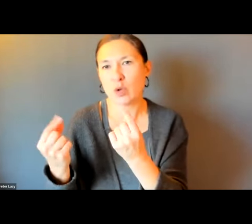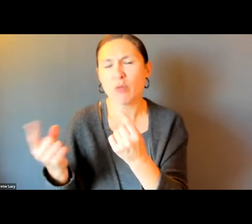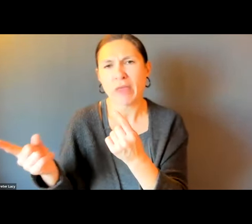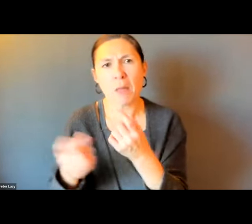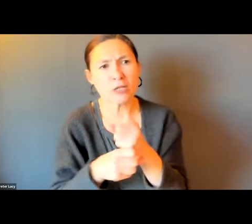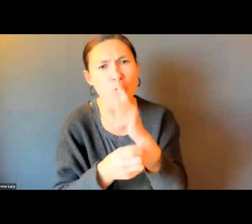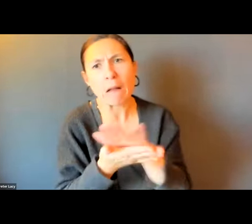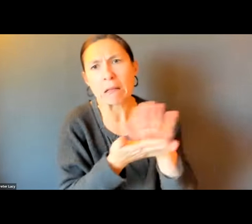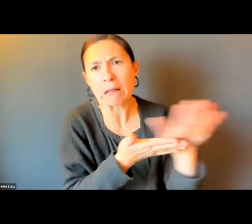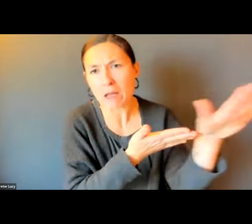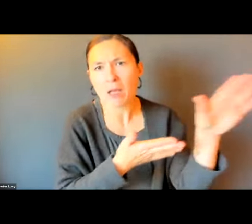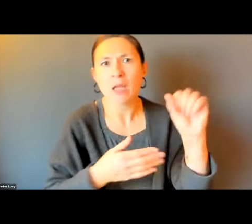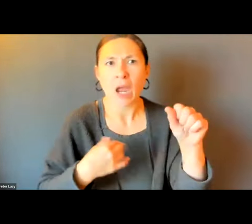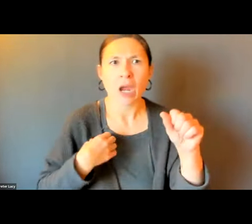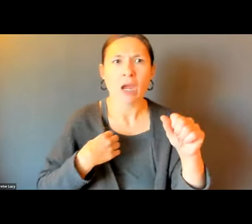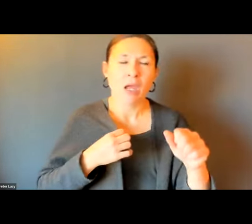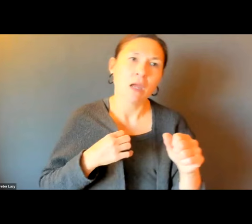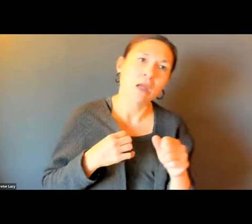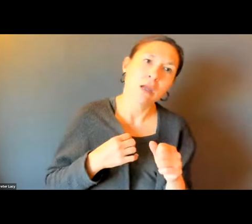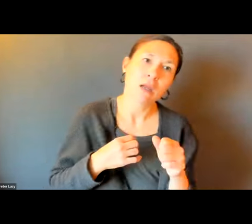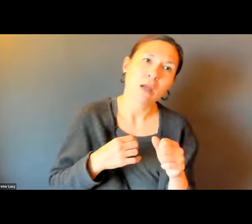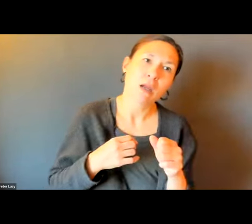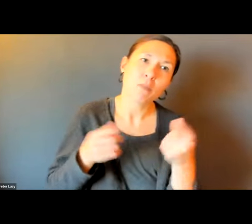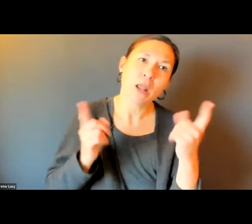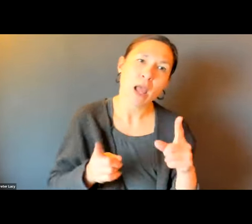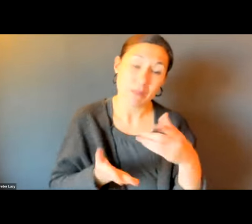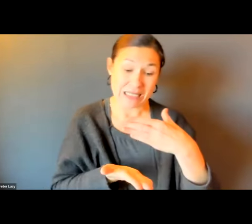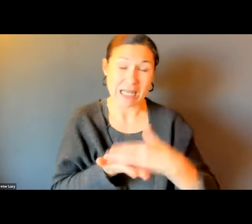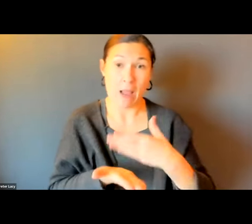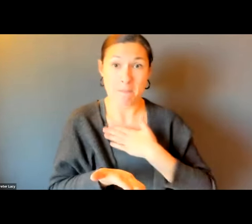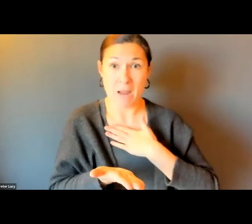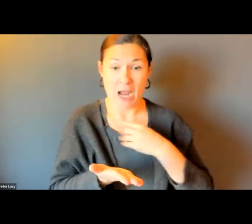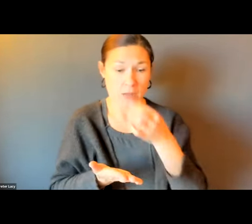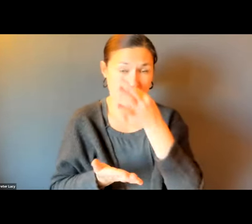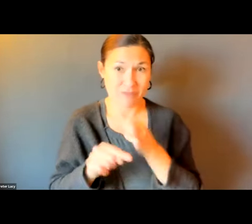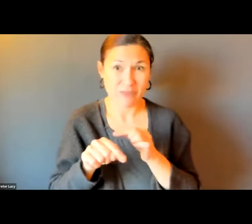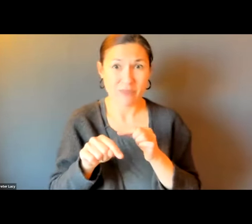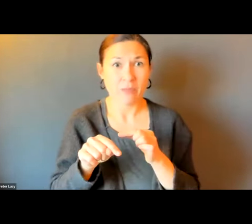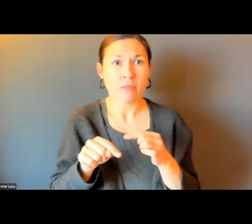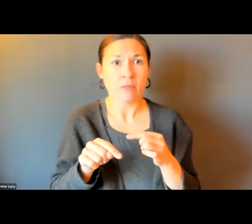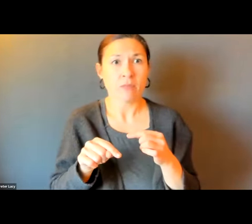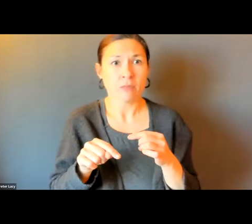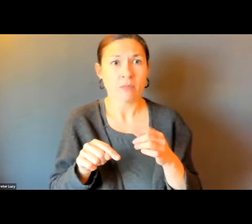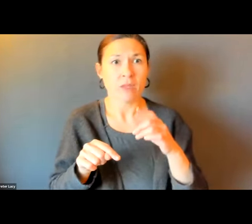THEY CAN ONLY DO SO MUCH